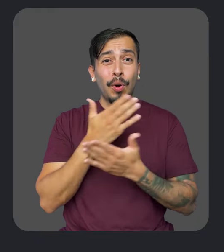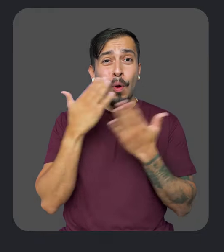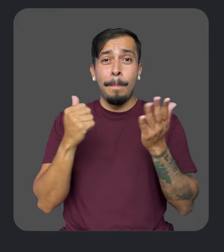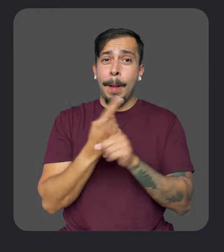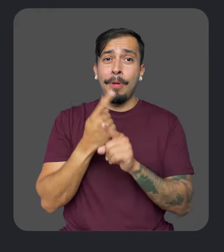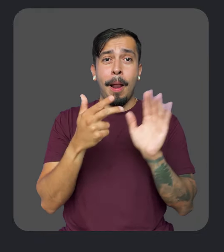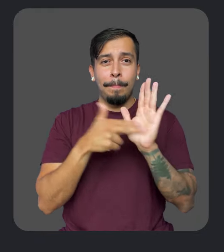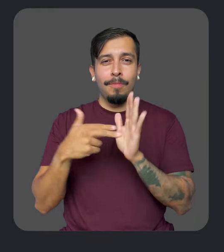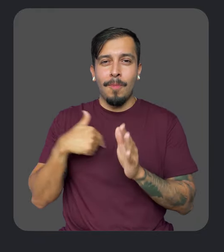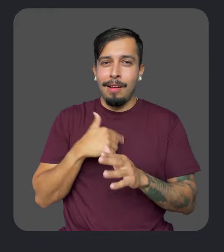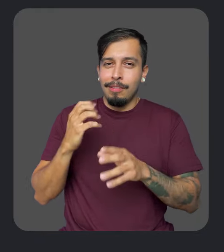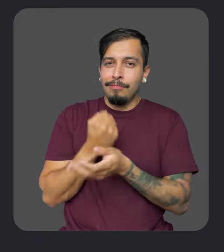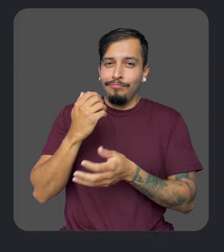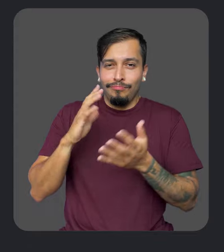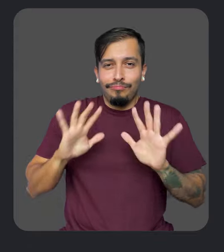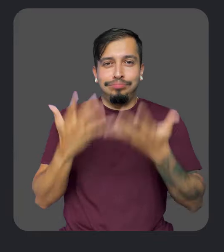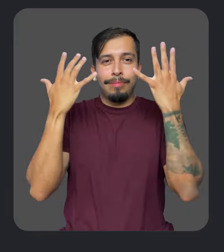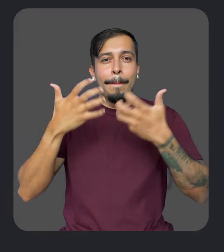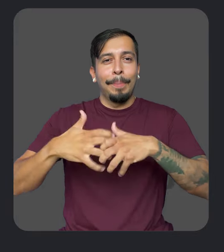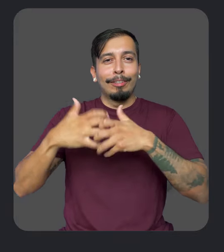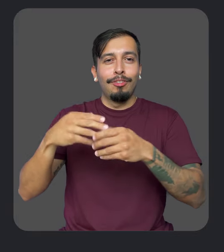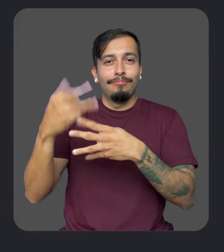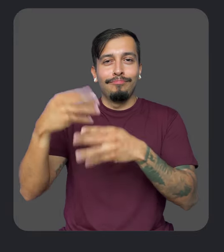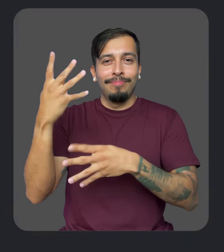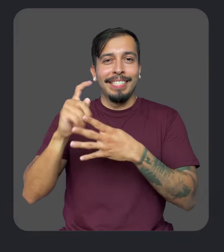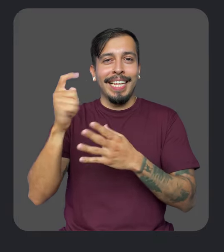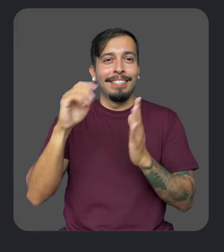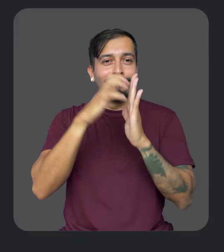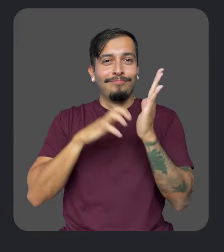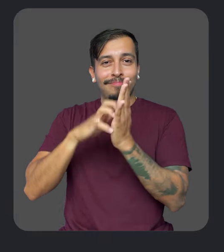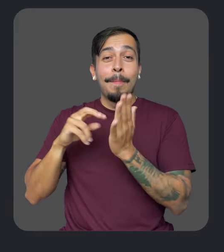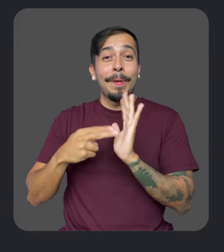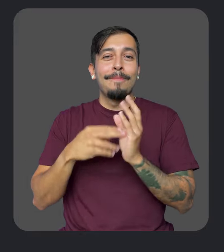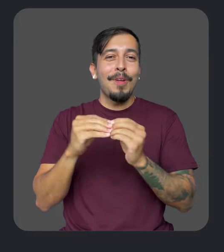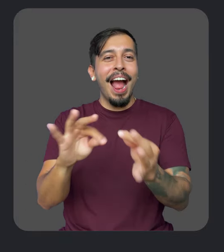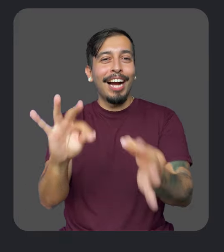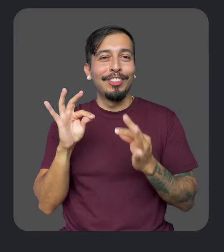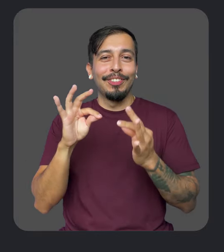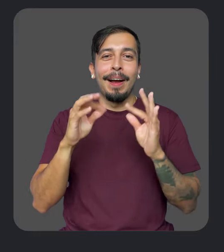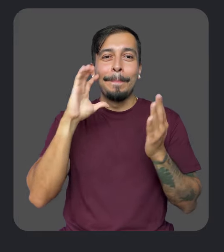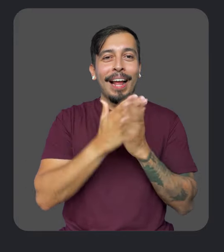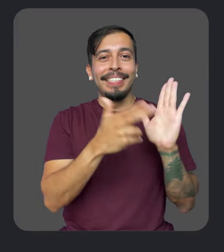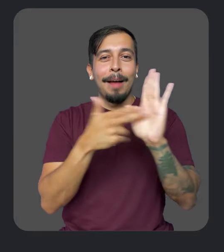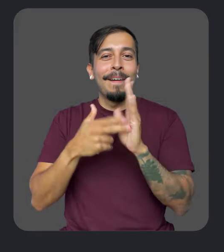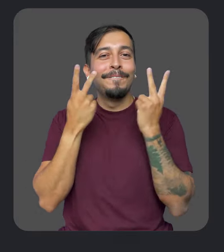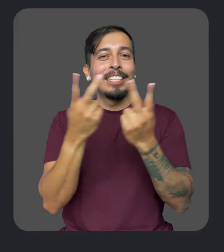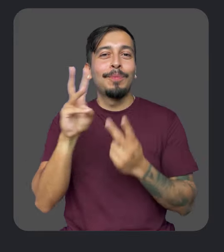we're also enhancing Chrome's machine learning-generated text descriptions. Now, screen reader users can get more accurate image labels when they visit web pages.